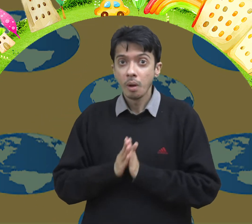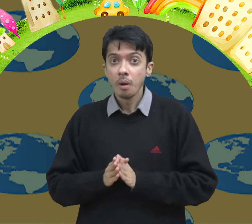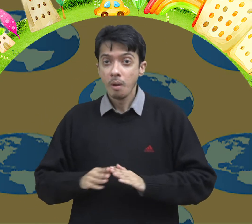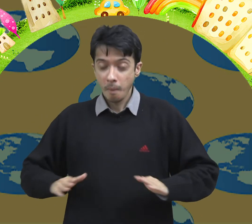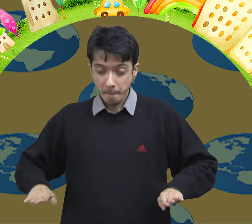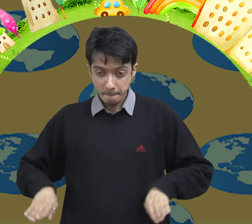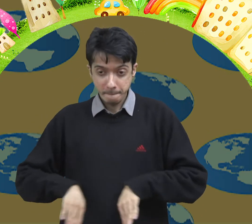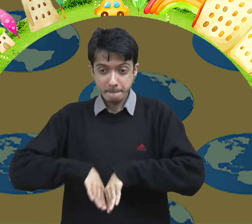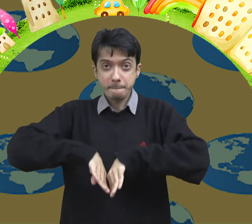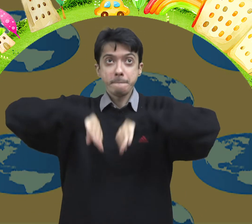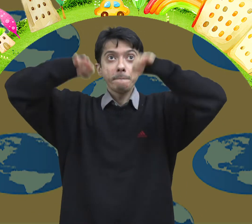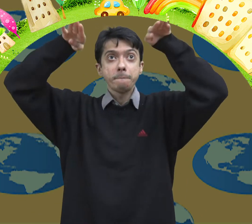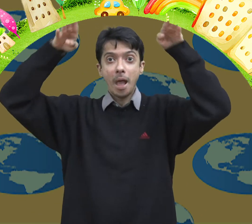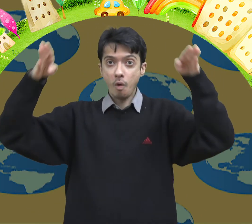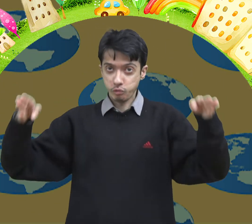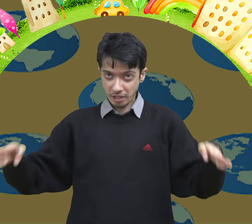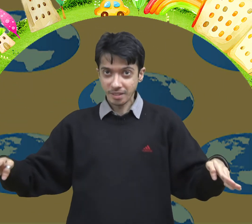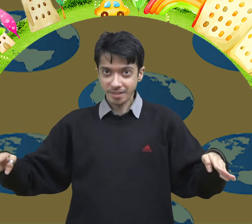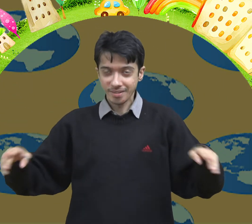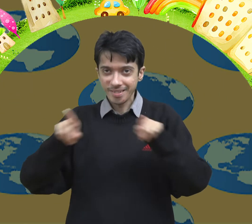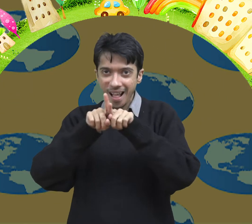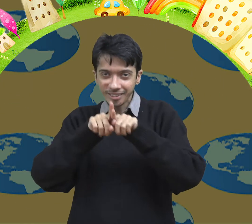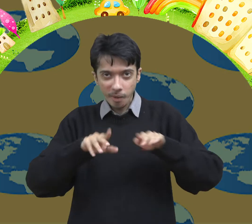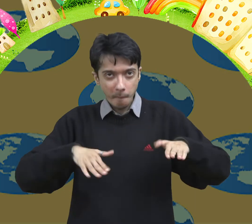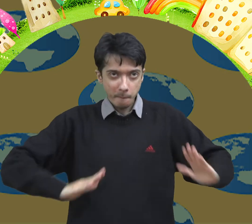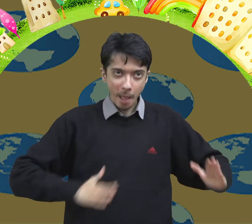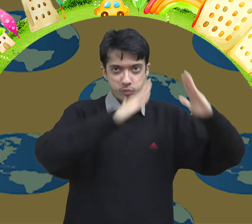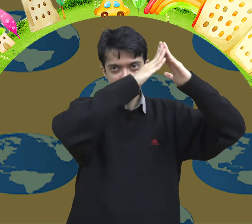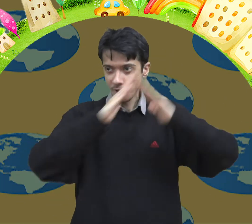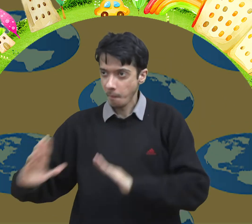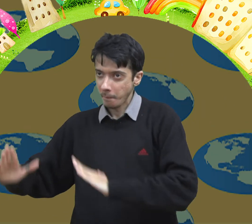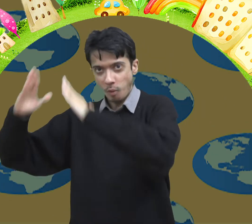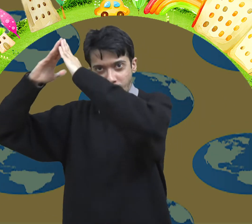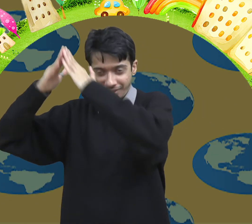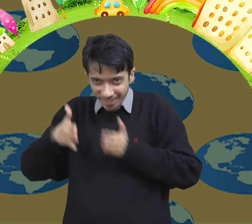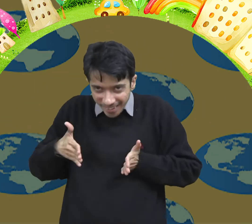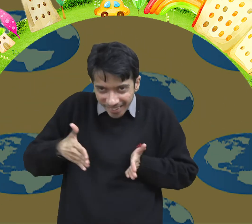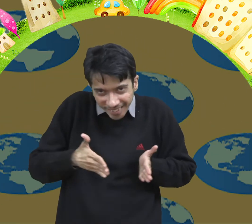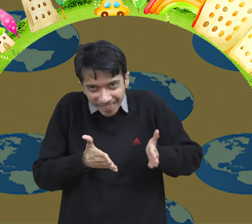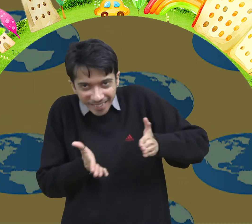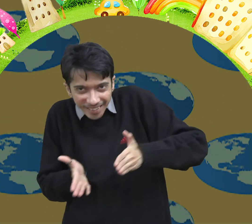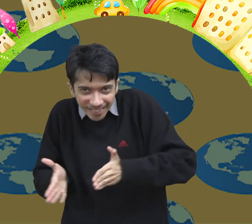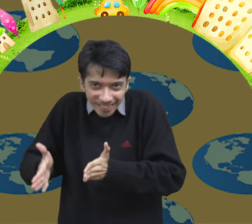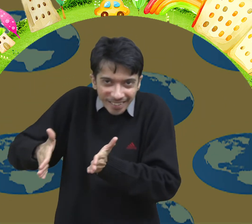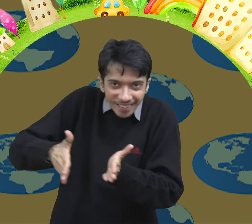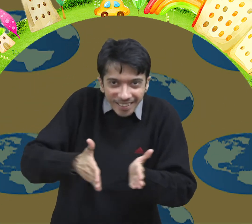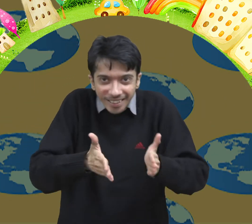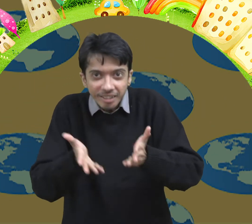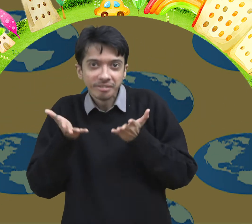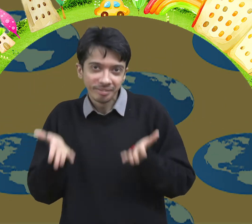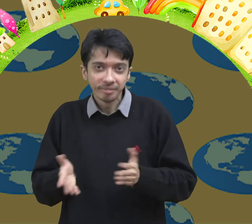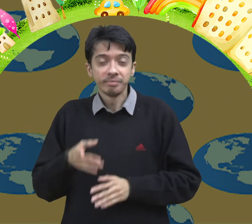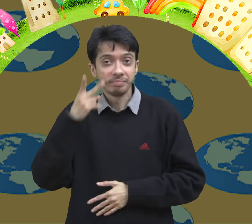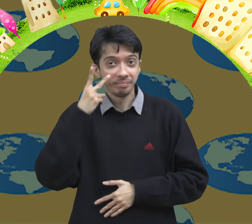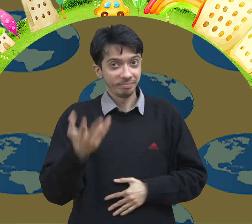2. Valley- A piece of land between two hills or mountains is called a valley.